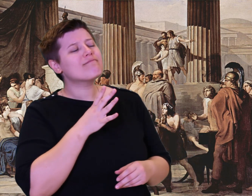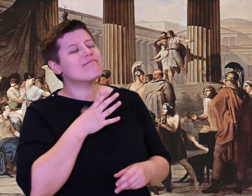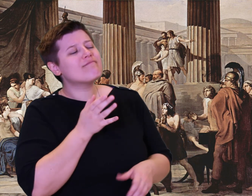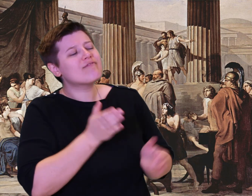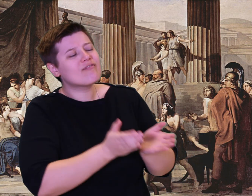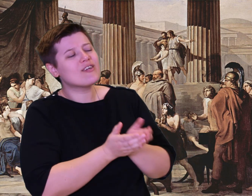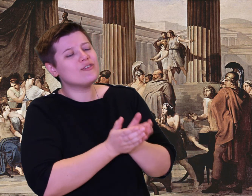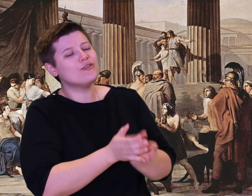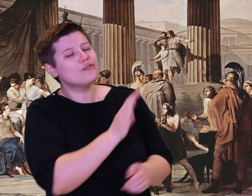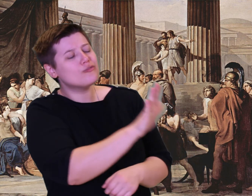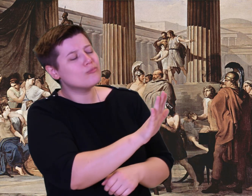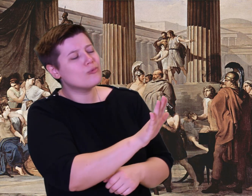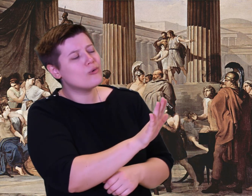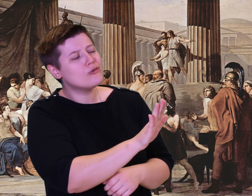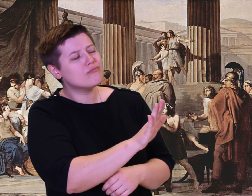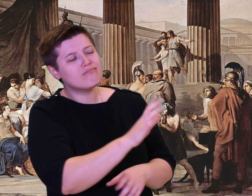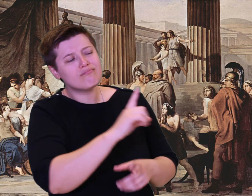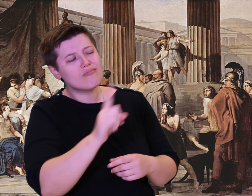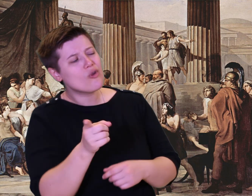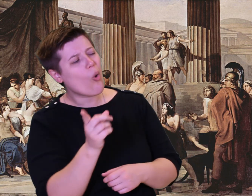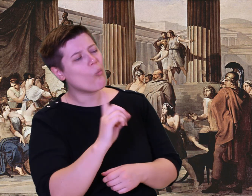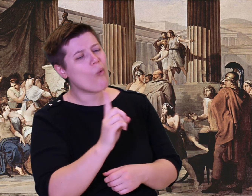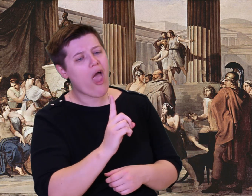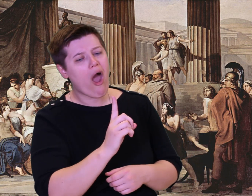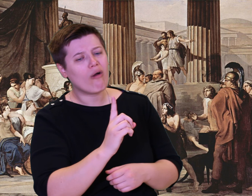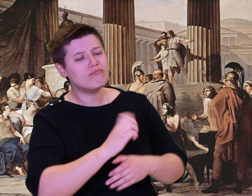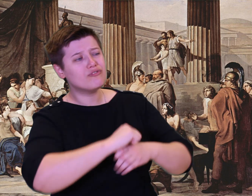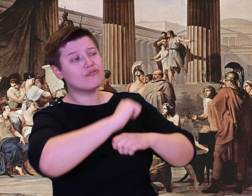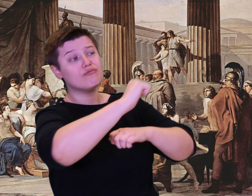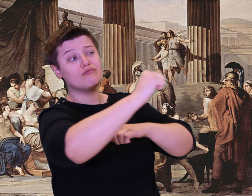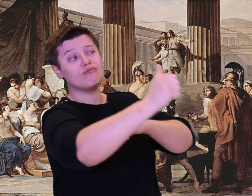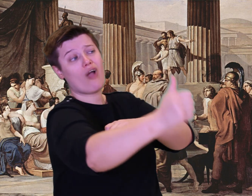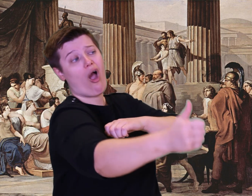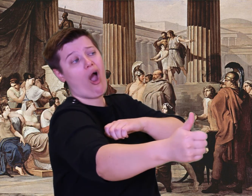He spoke to test me, but I saw right through him.